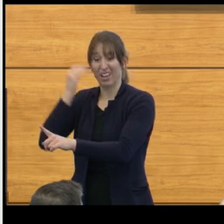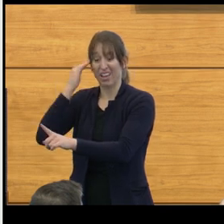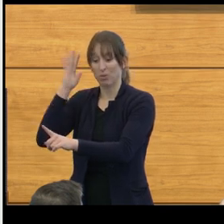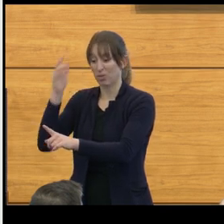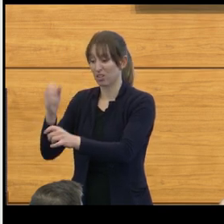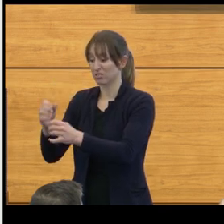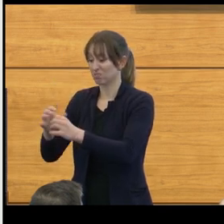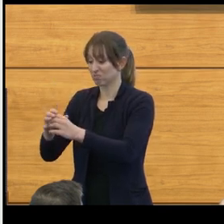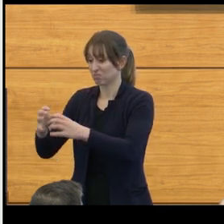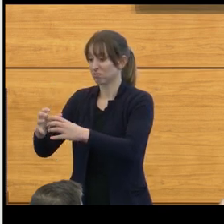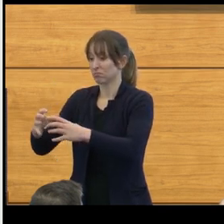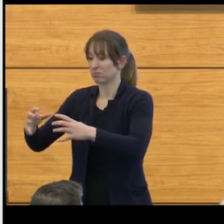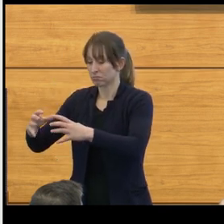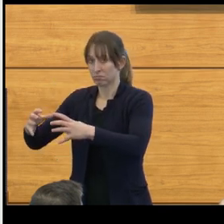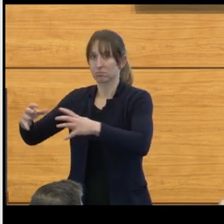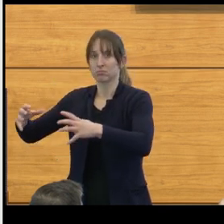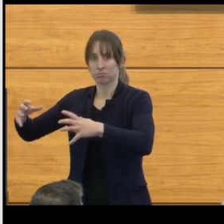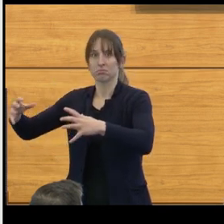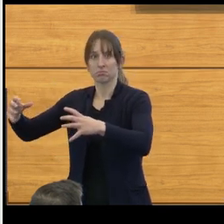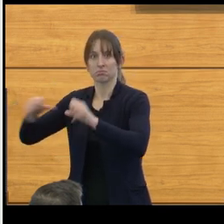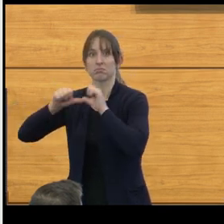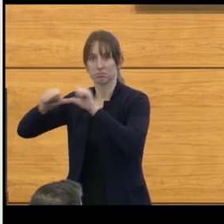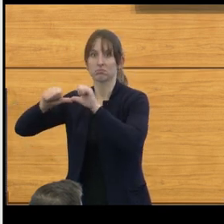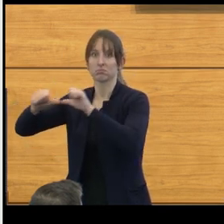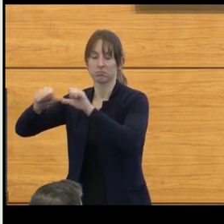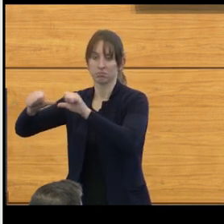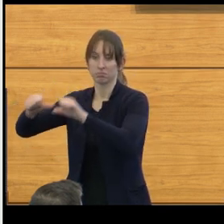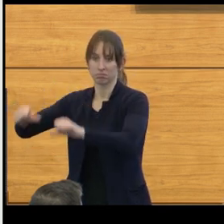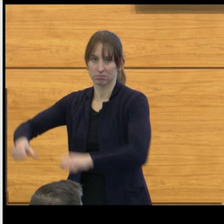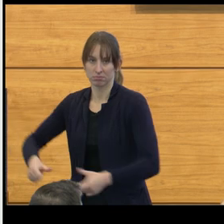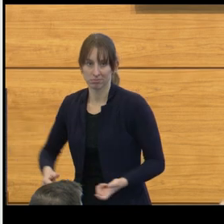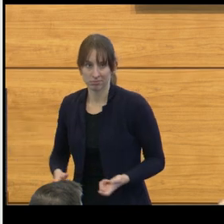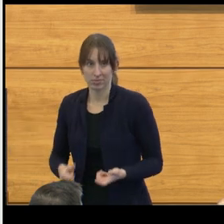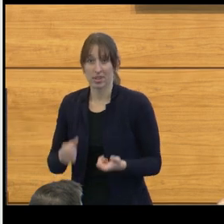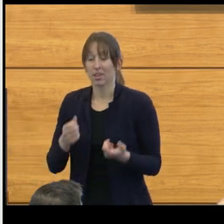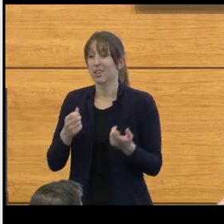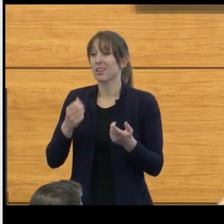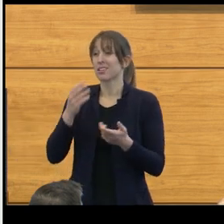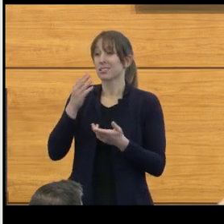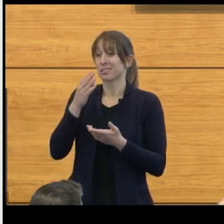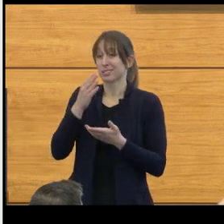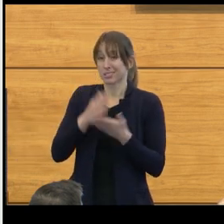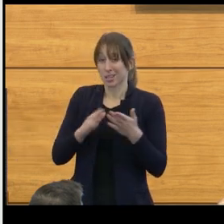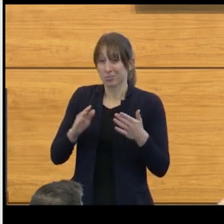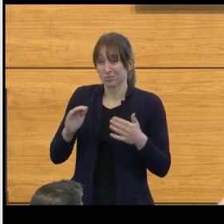This, again, a child from our medical mission that we do down in Guatemala, in which the child's head